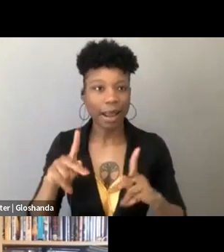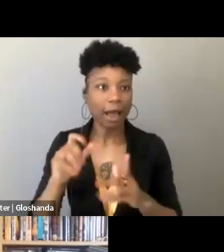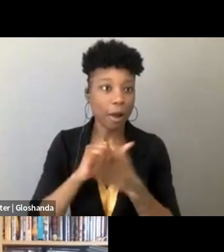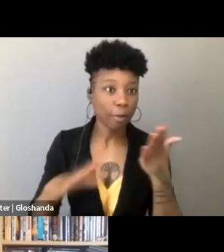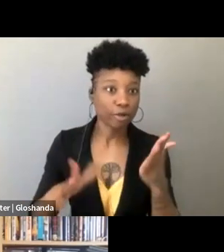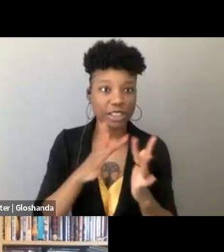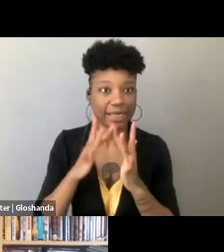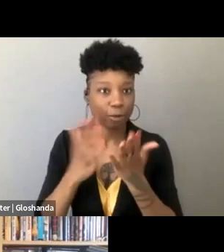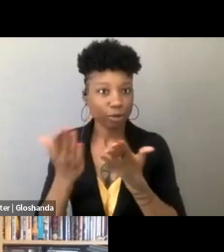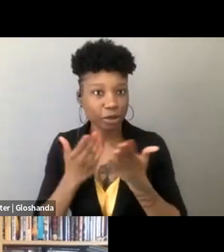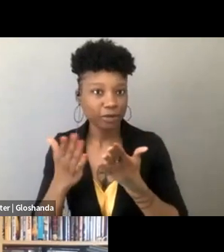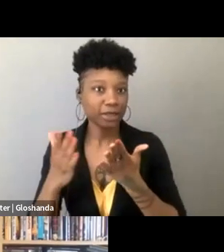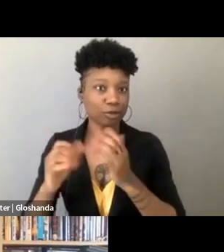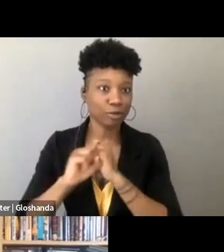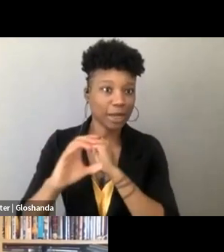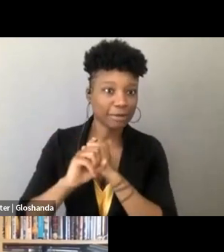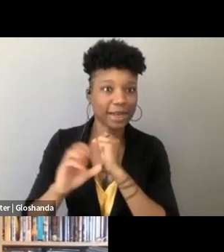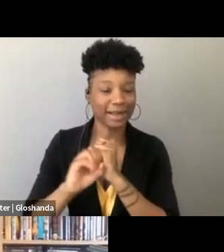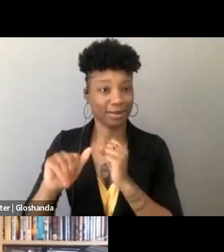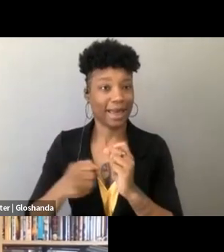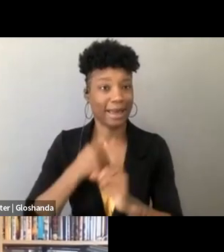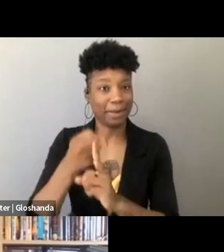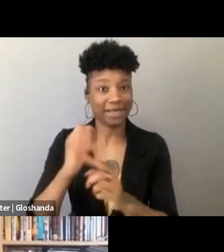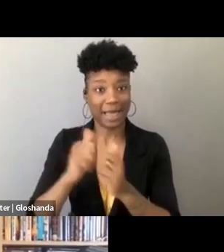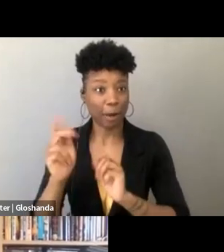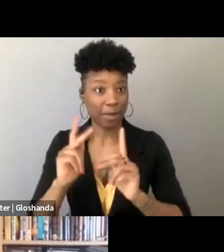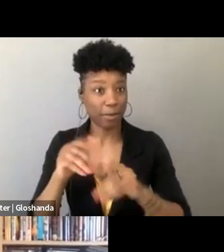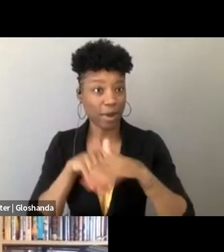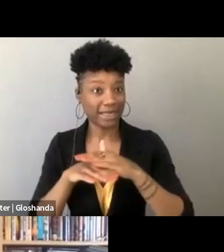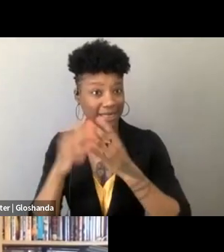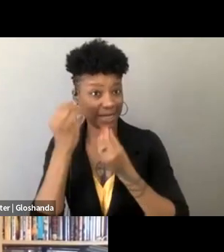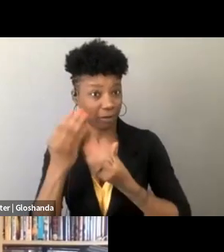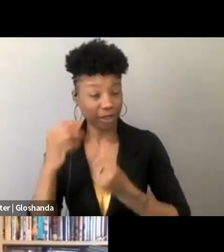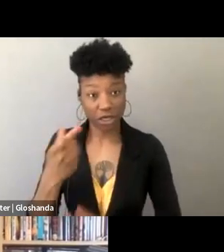and the ways that that impacts the way people get information. Gill, if you wanna take that piece,